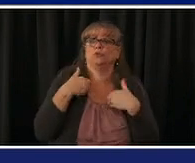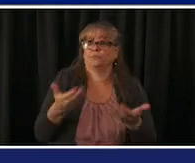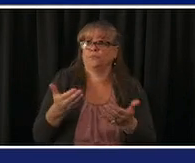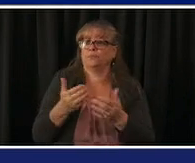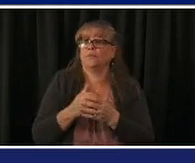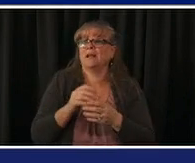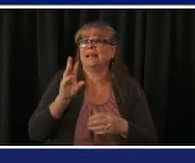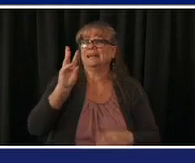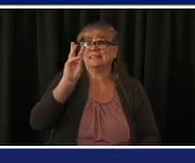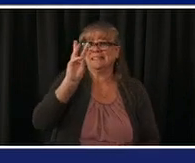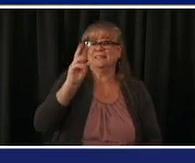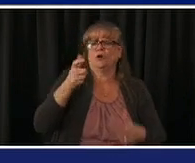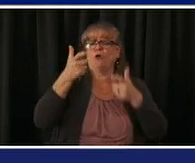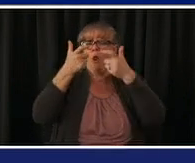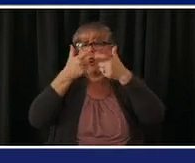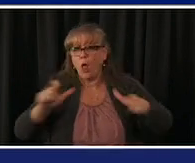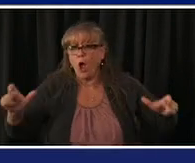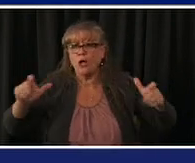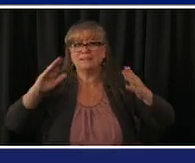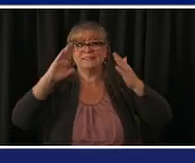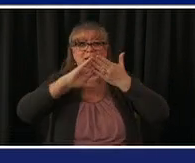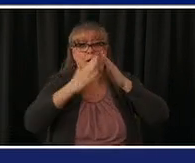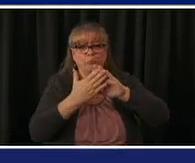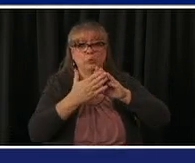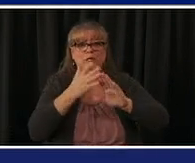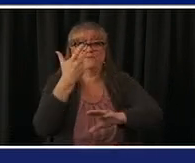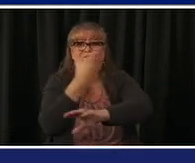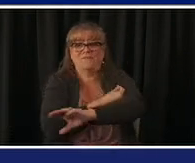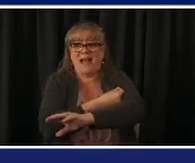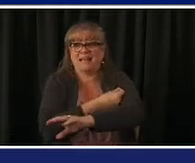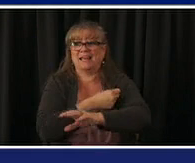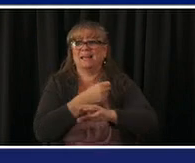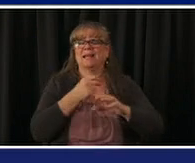the equity clinics the mobile clinics and uh we're confident that